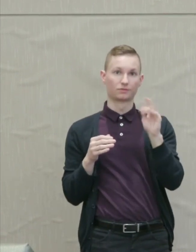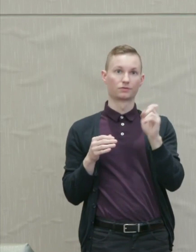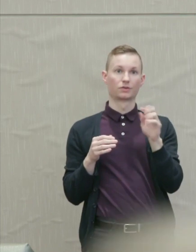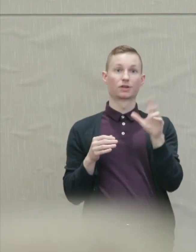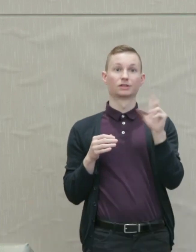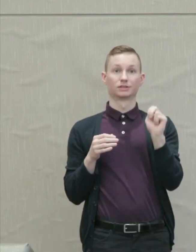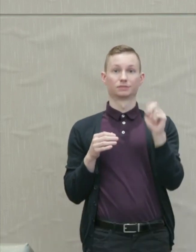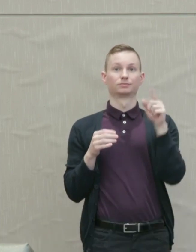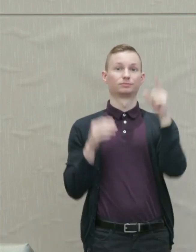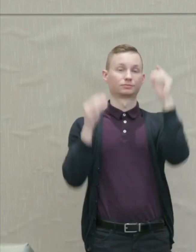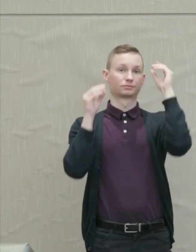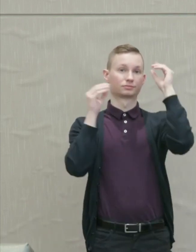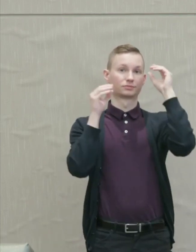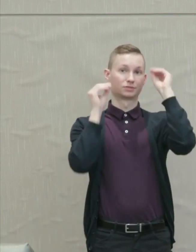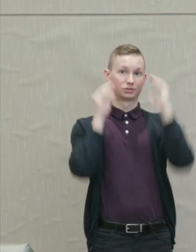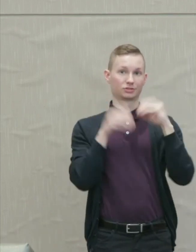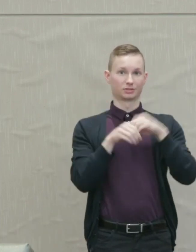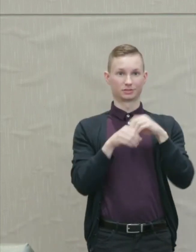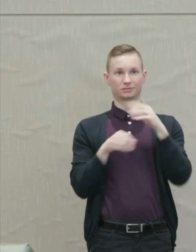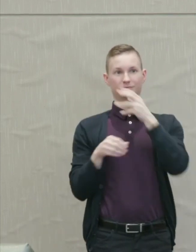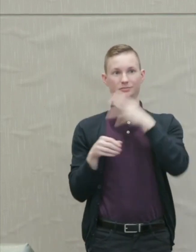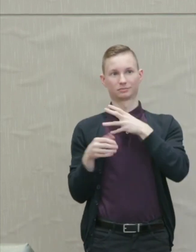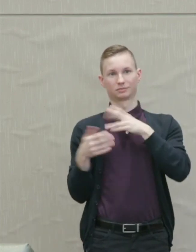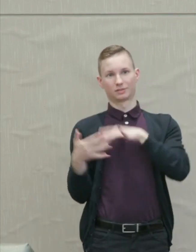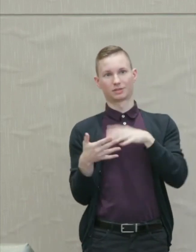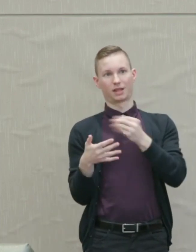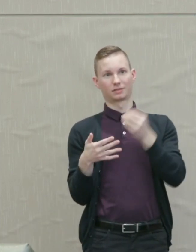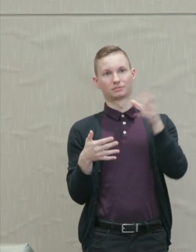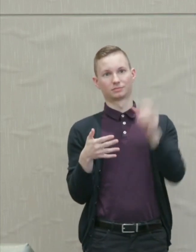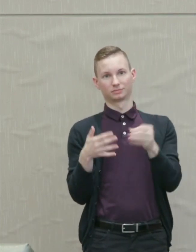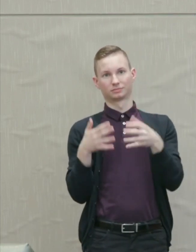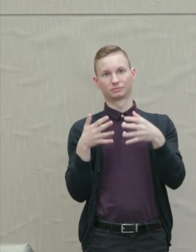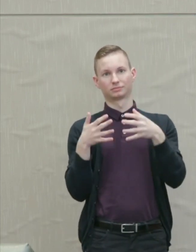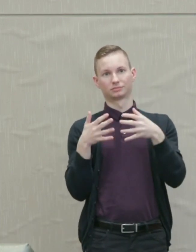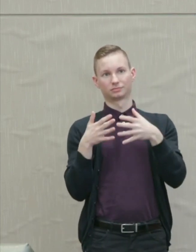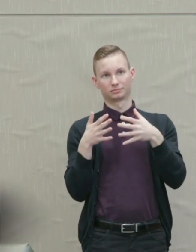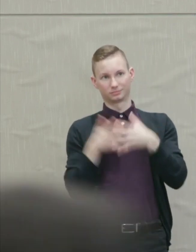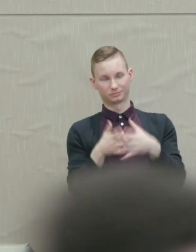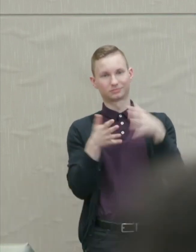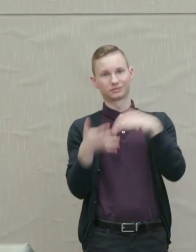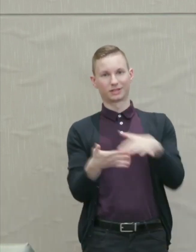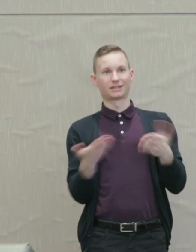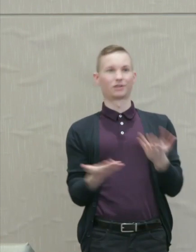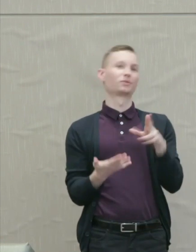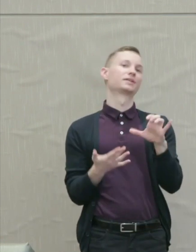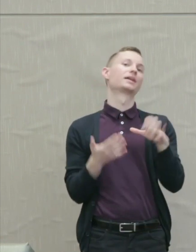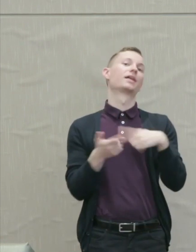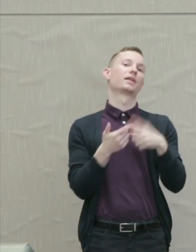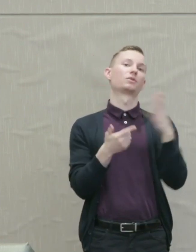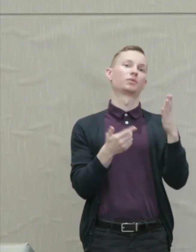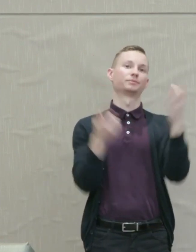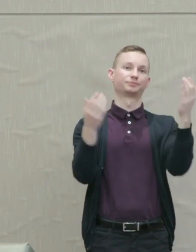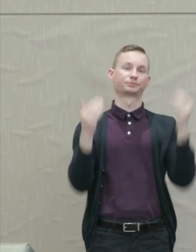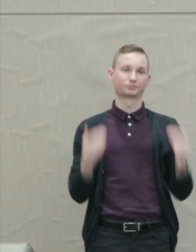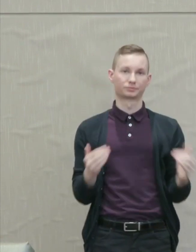women's studies and African American studies also at UIC. We will follow that by a Q&A session.